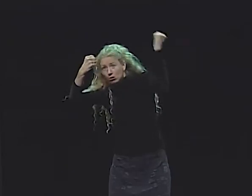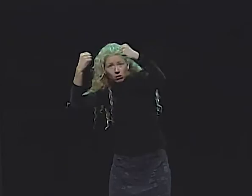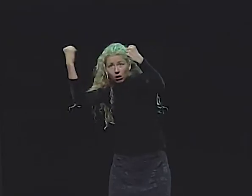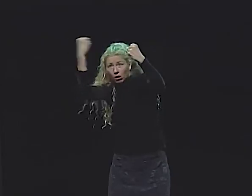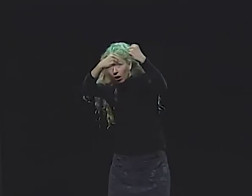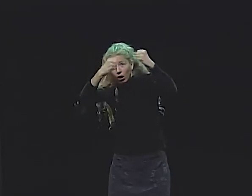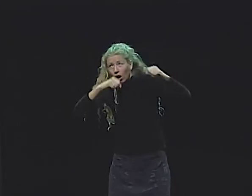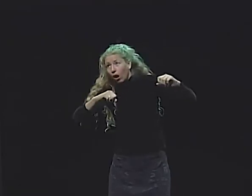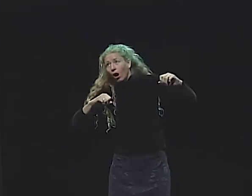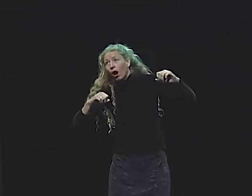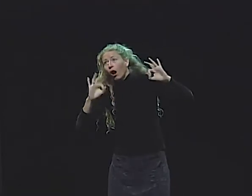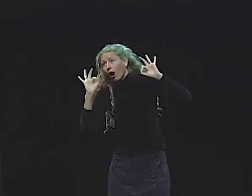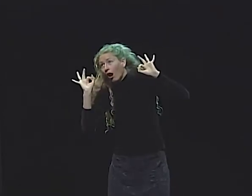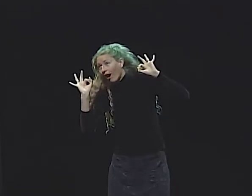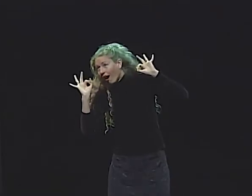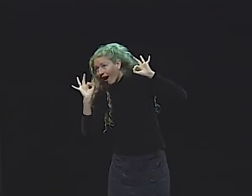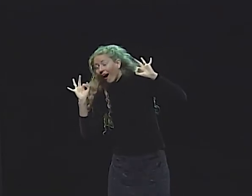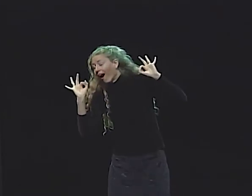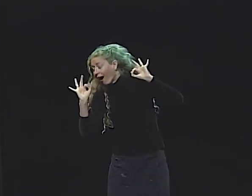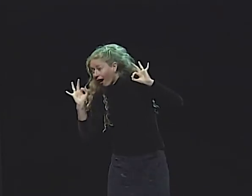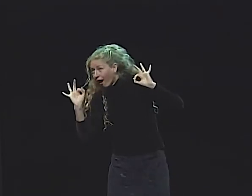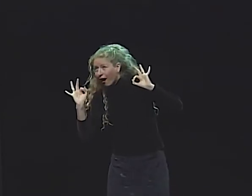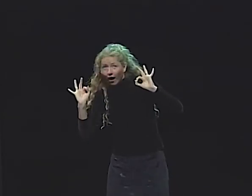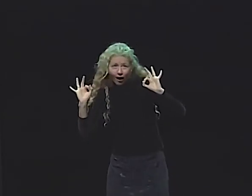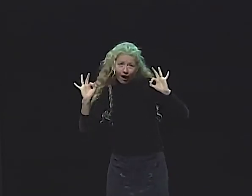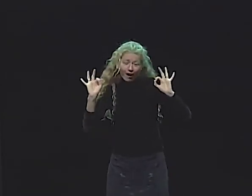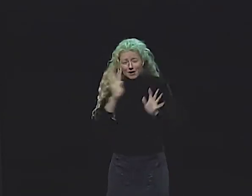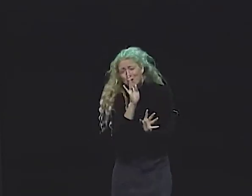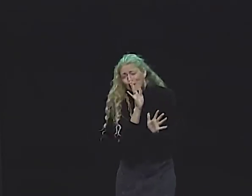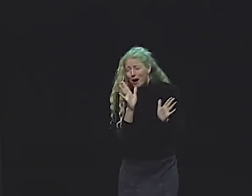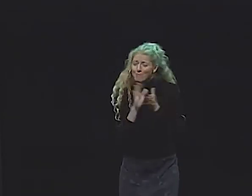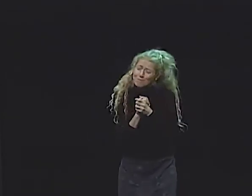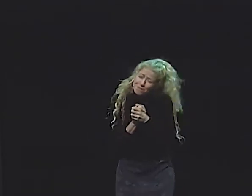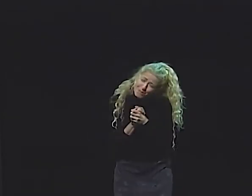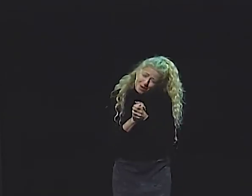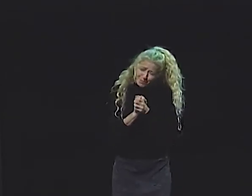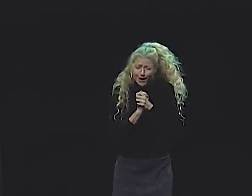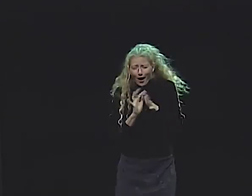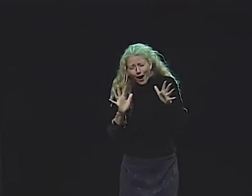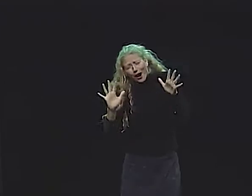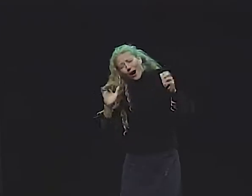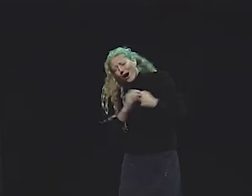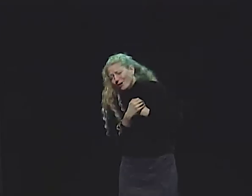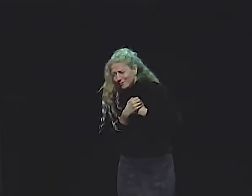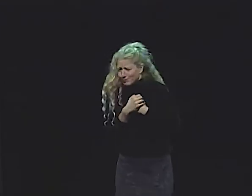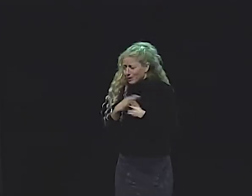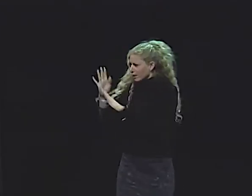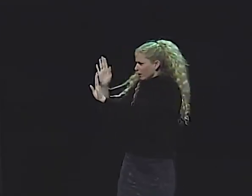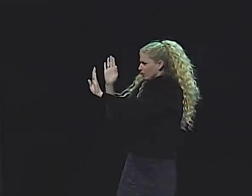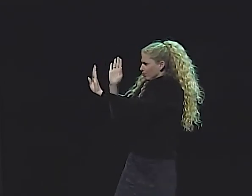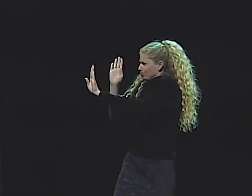"OH, YOU LITTLE SWEETHEART, YOU," AND SHE PINCHED HER LITTLE CHEEKS, AND THE BABY REGARDED ALL THAT WAS AROUND HER,